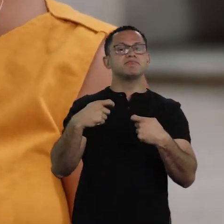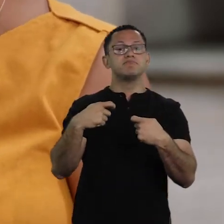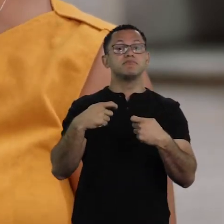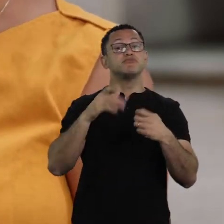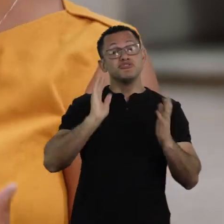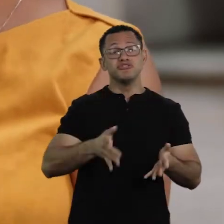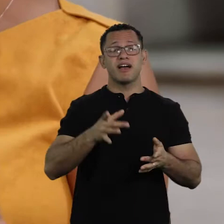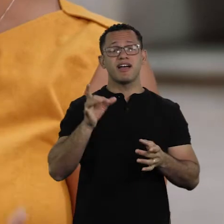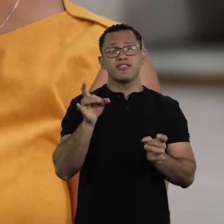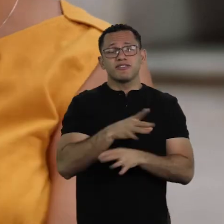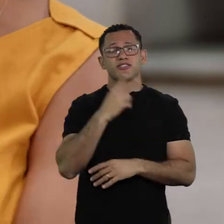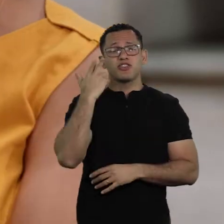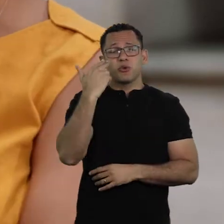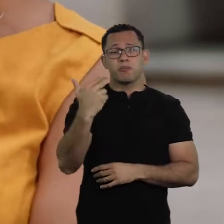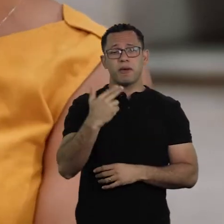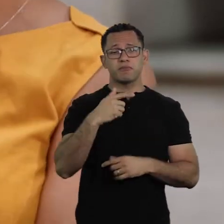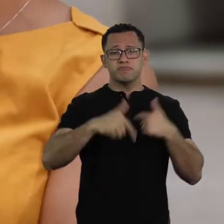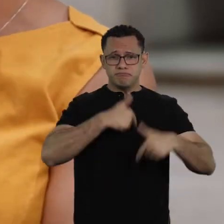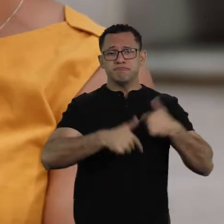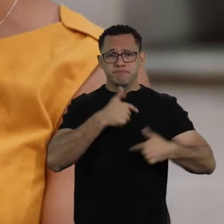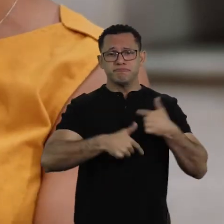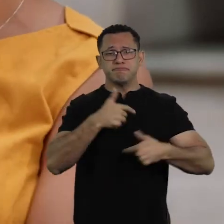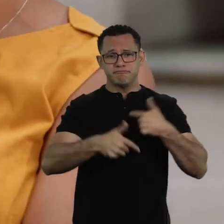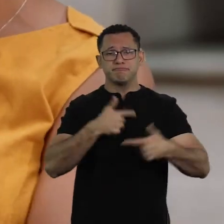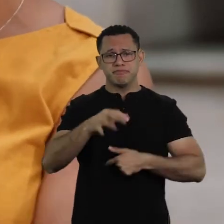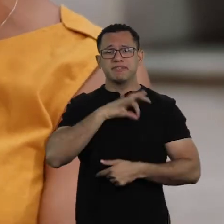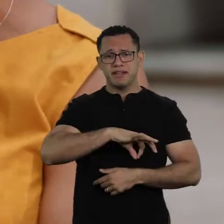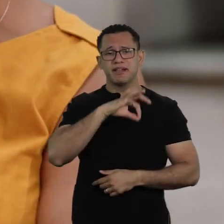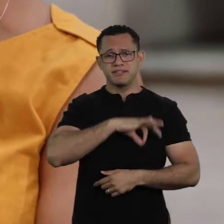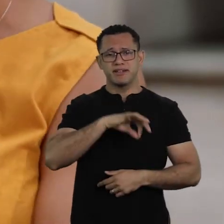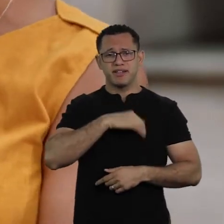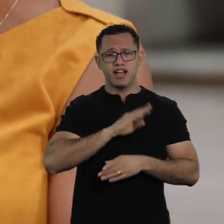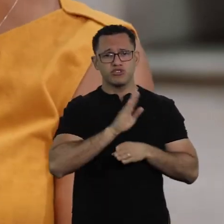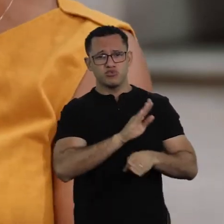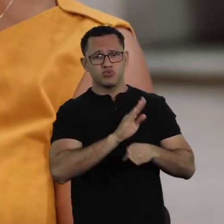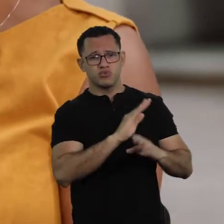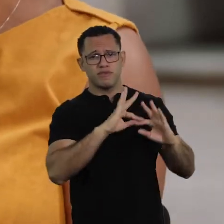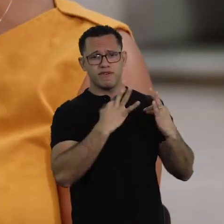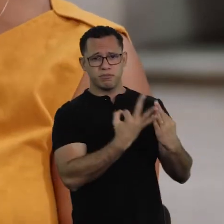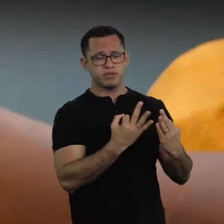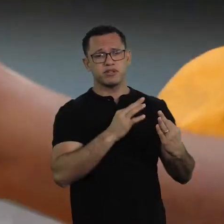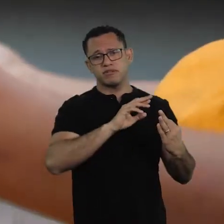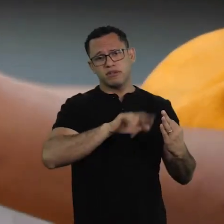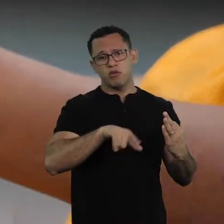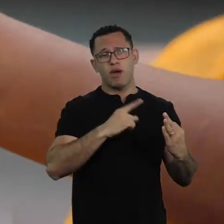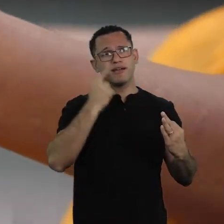these women were always the ones to take money home and to their communities, so, this was not a black women's agenda,